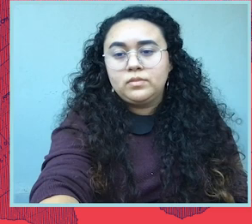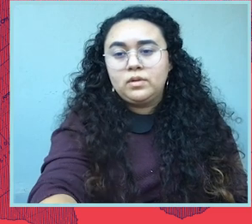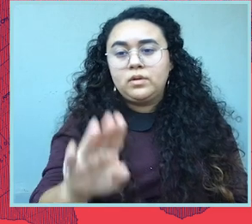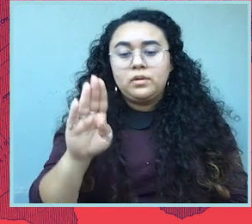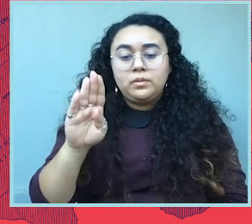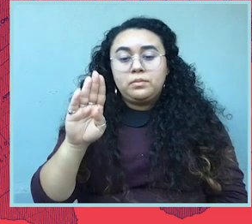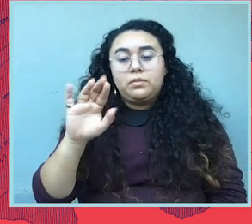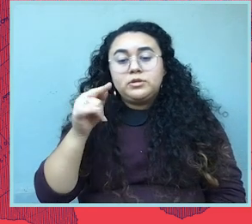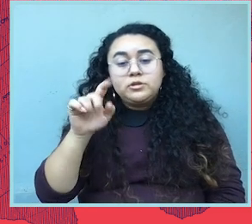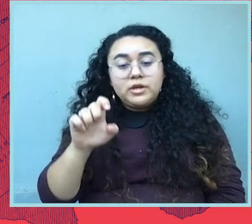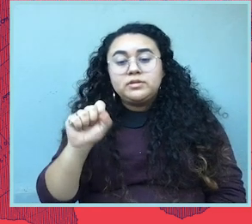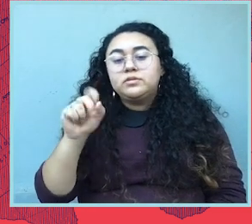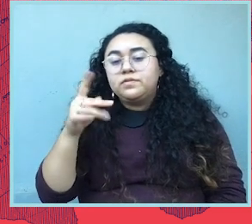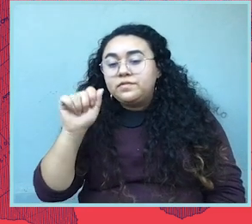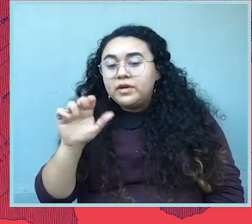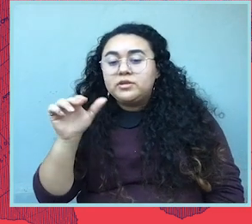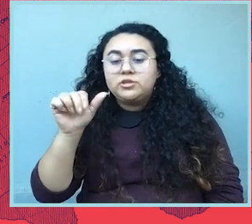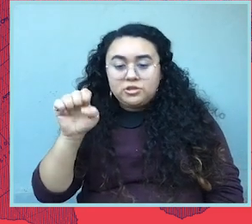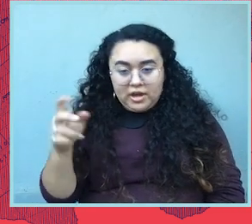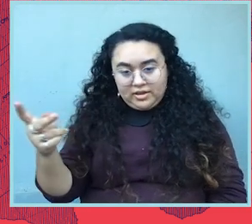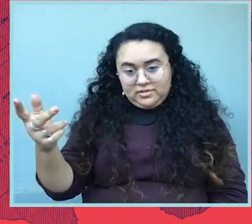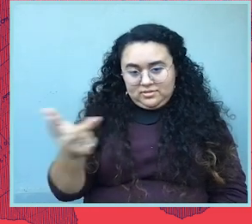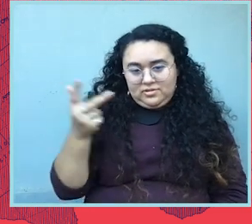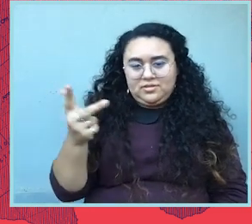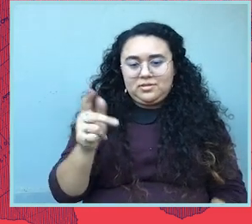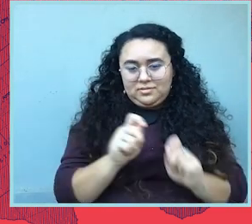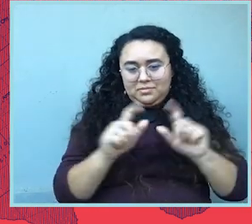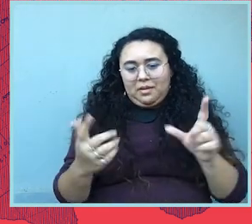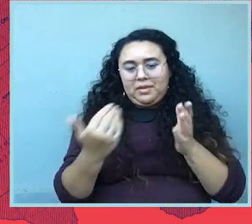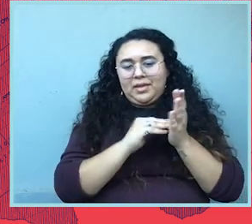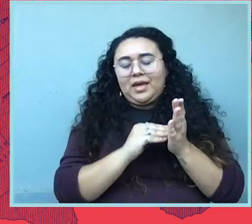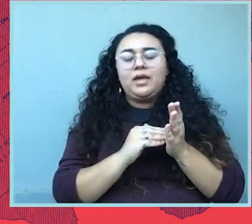a lot of confidence to me, and I hope it does for you. All right.